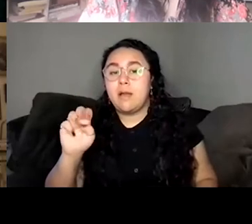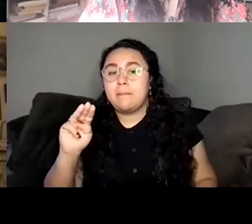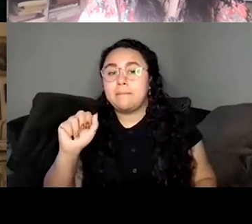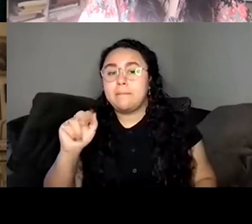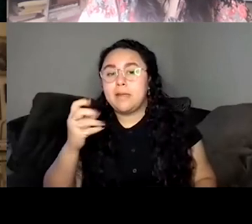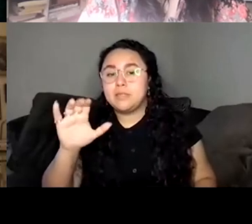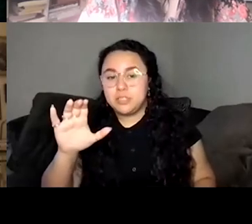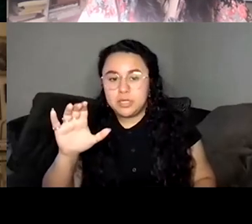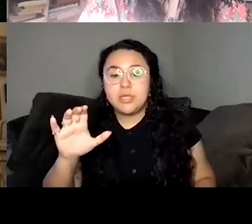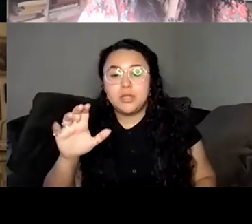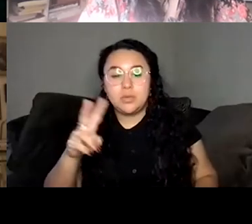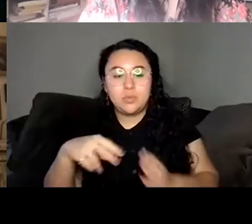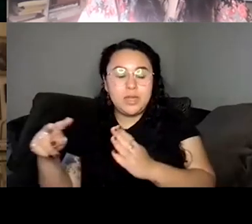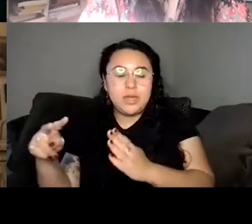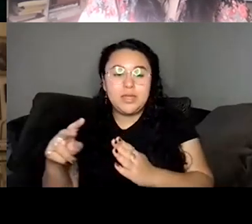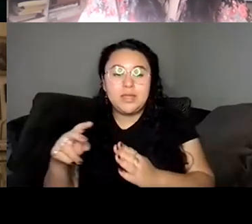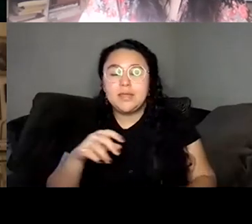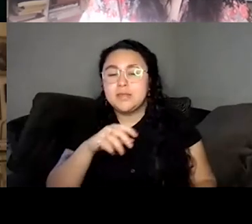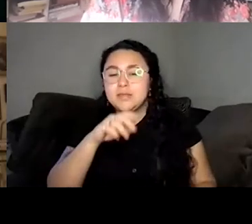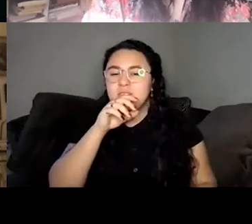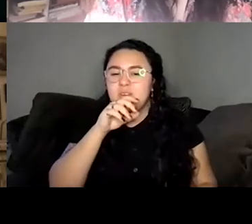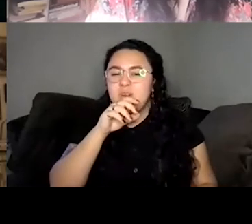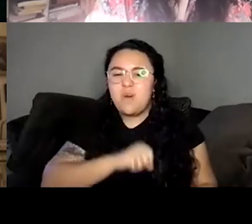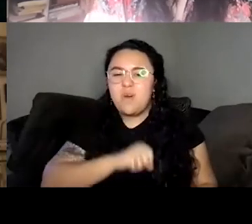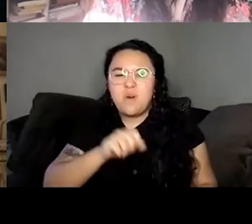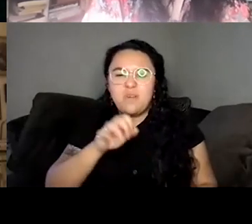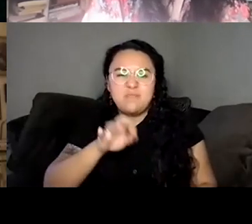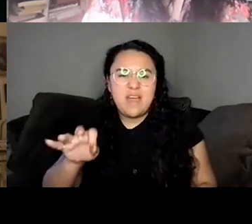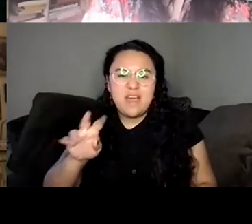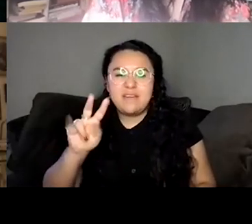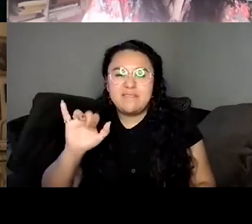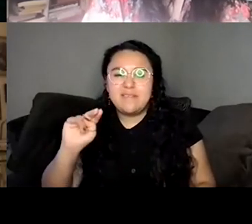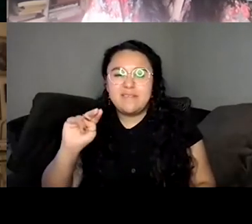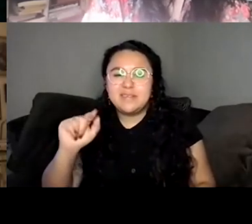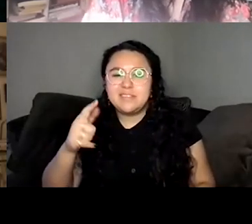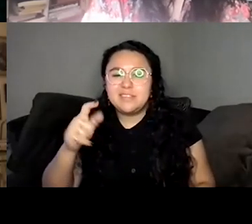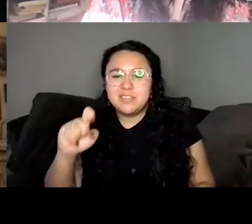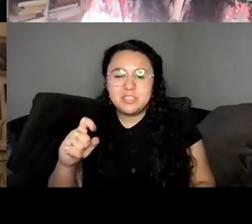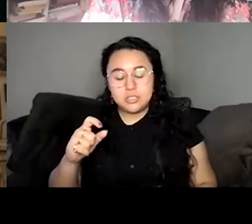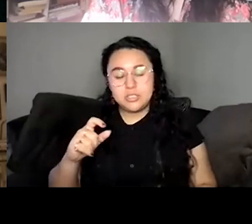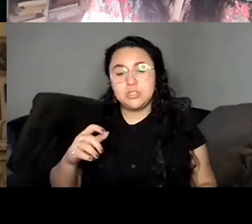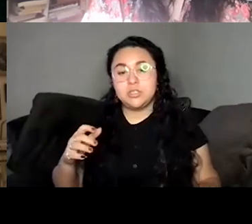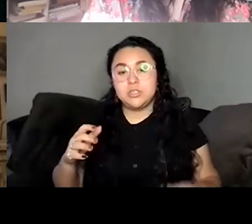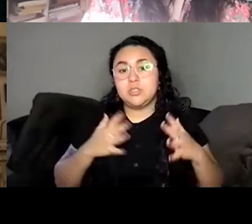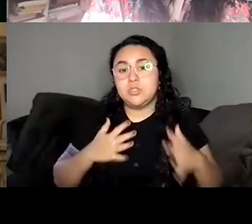that I bought, like three days before I left at my friend Nicole's vintage store. Her vintage